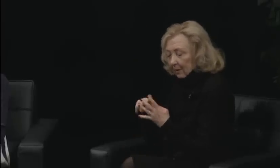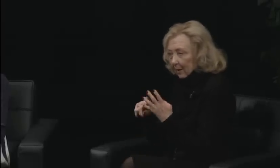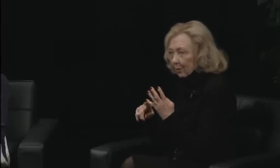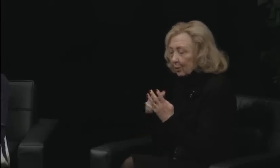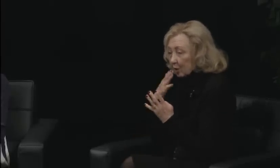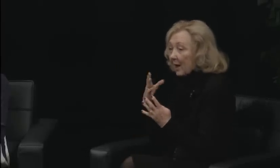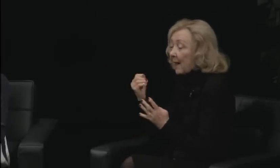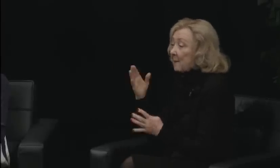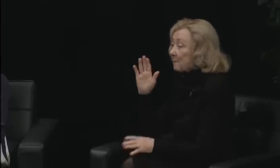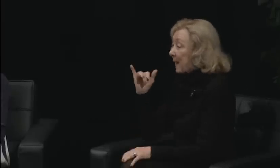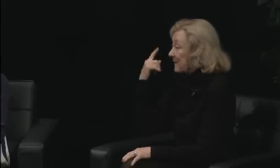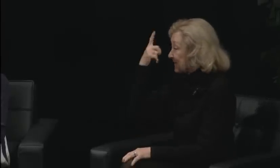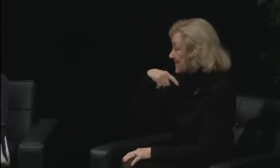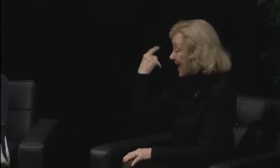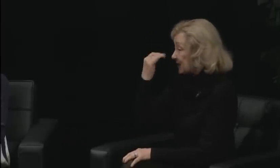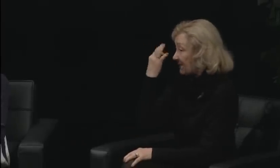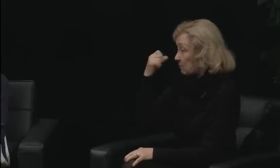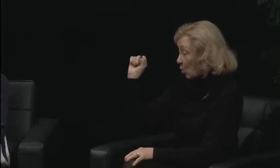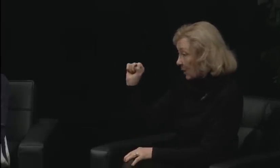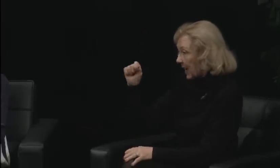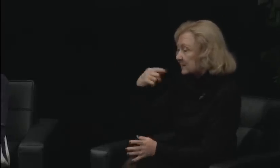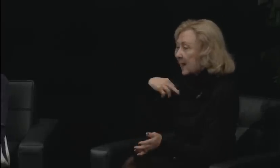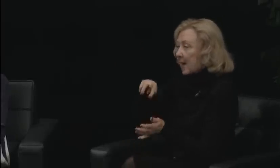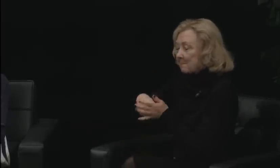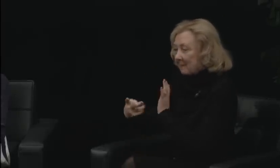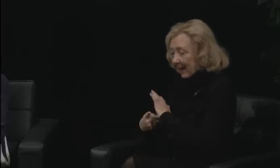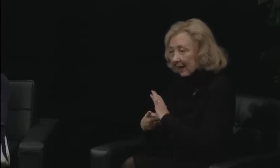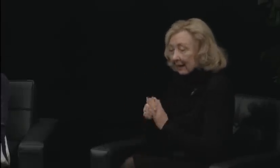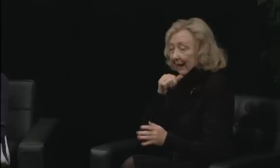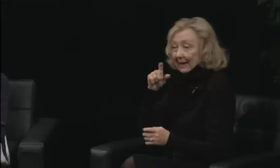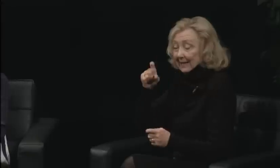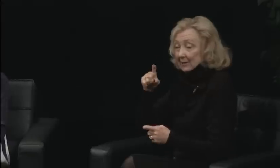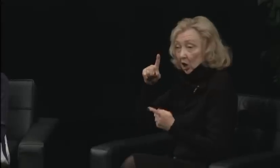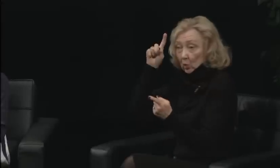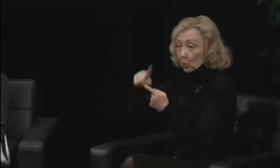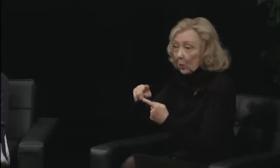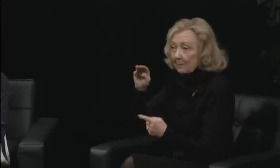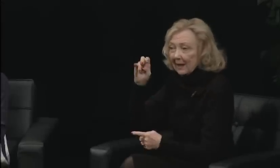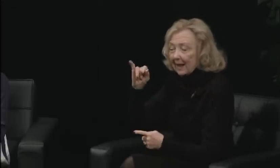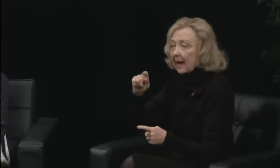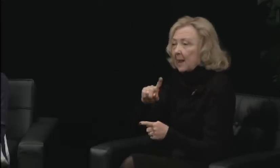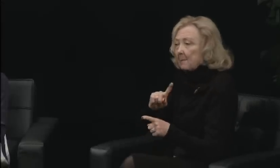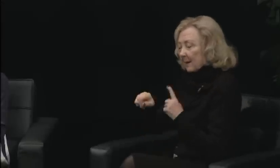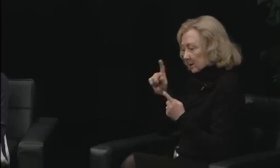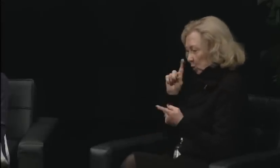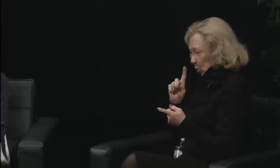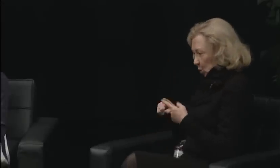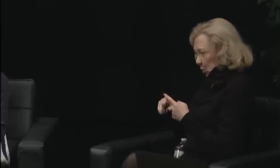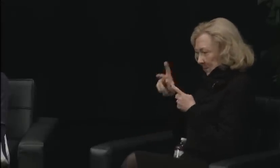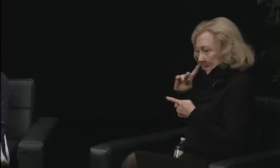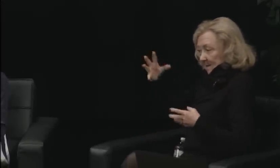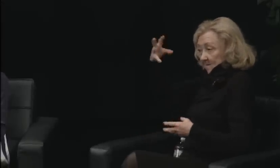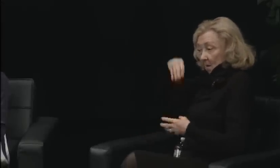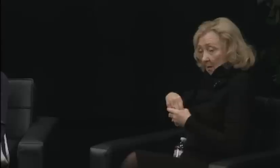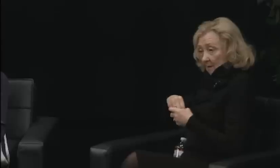and she was the only woman that was a student leader. She was SBG president at that time. Am I right?